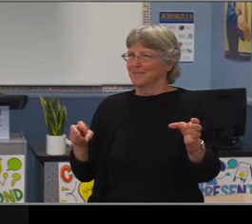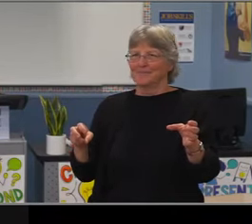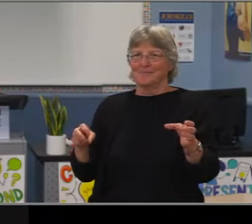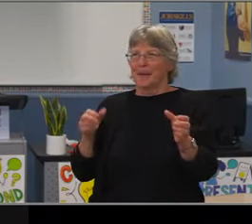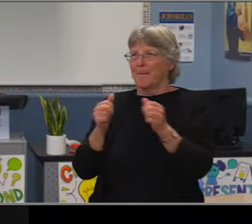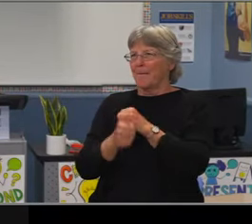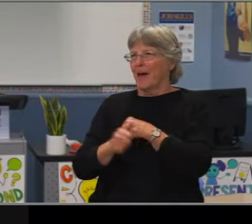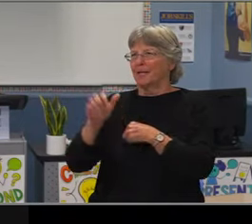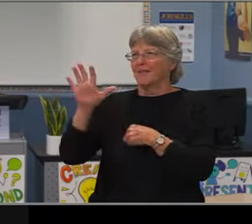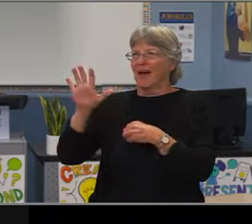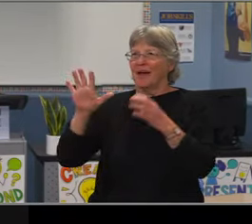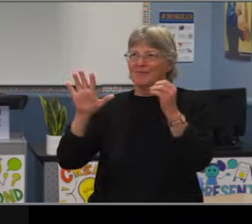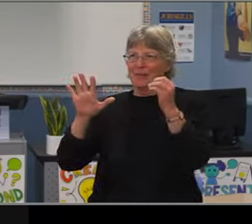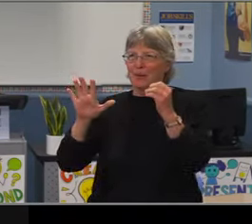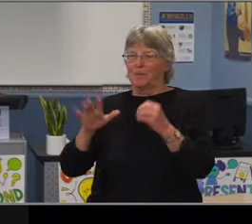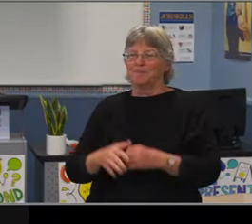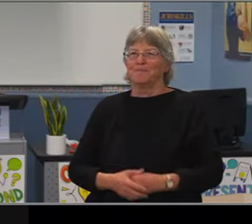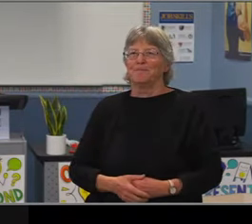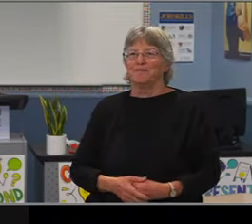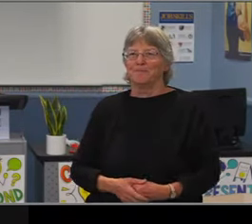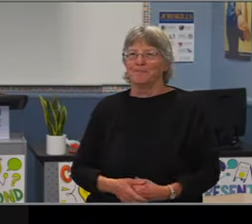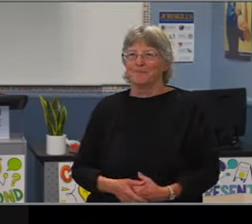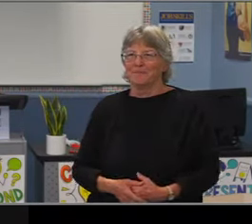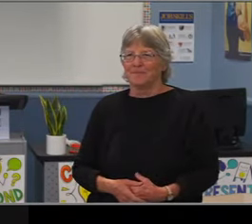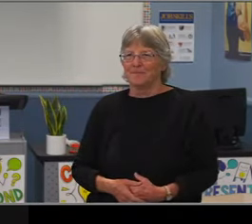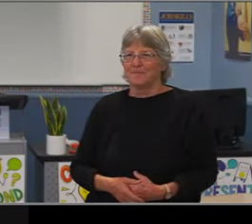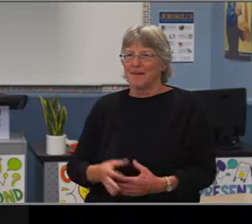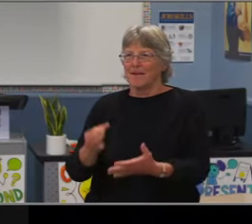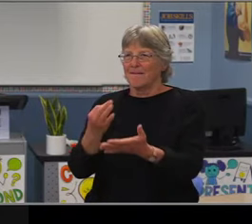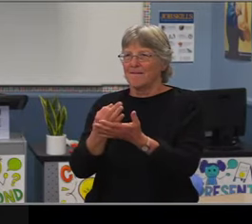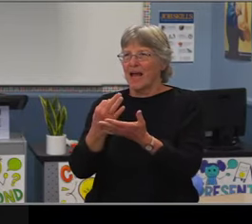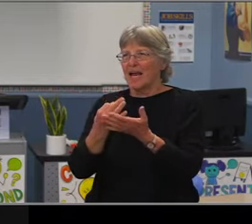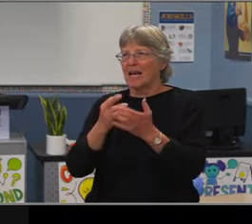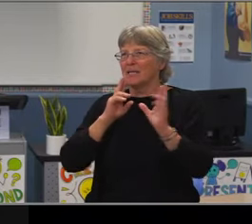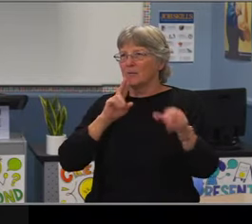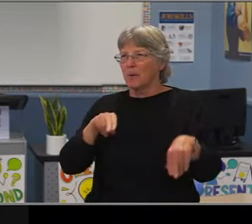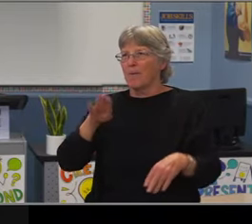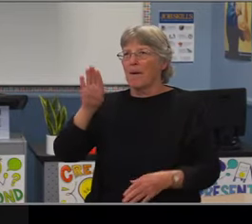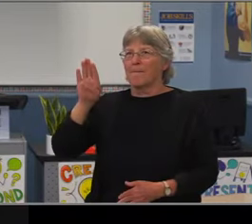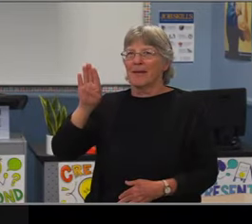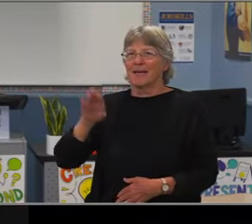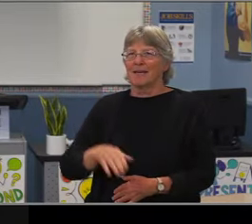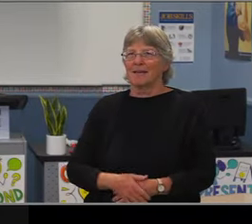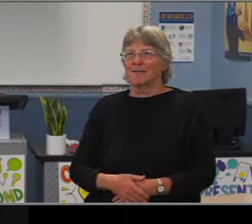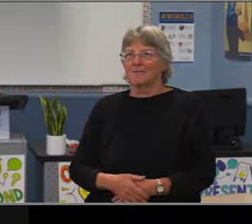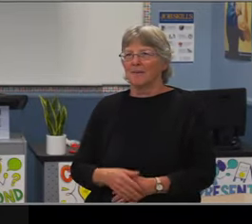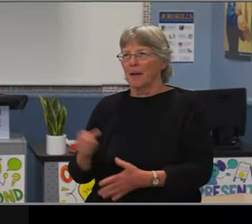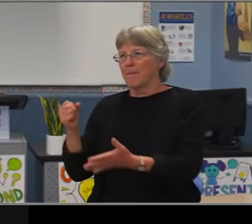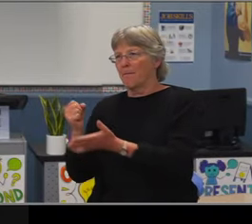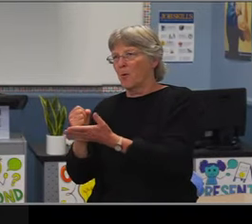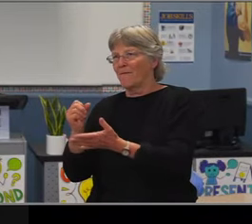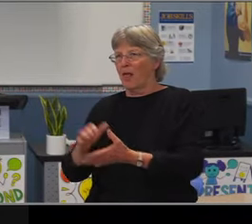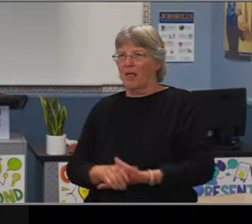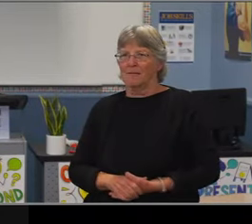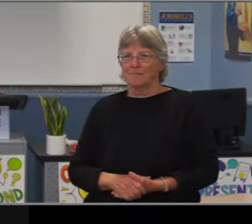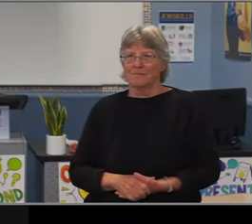as many of those interested people as possible in the work we're doing ahead So thank you very much for bringing that forward.